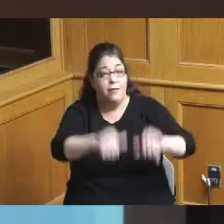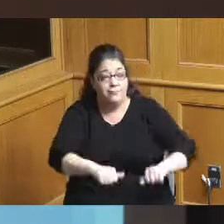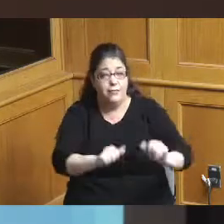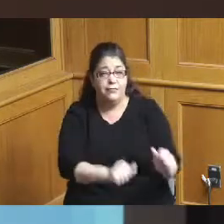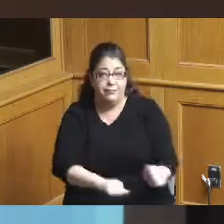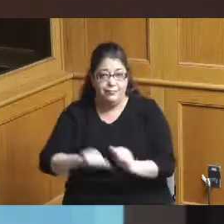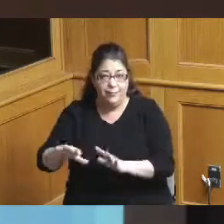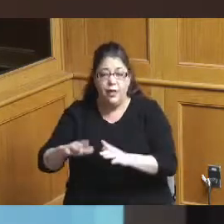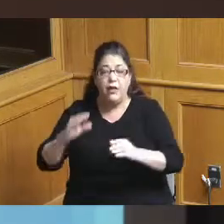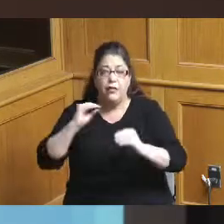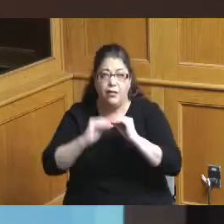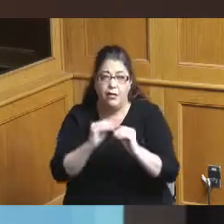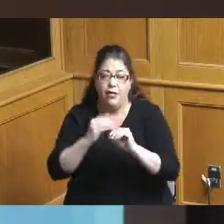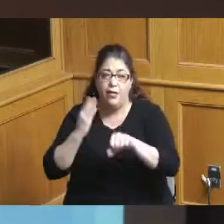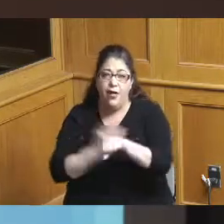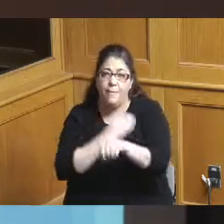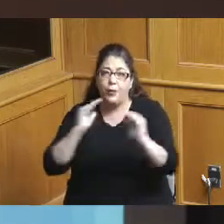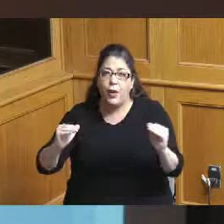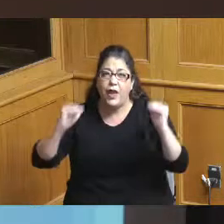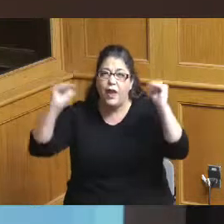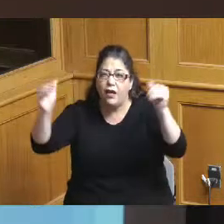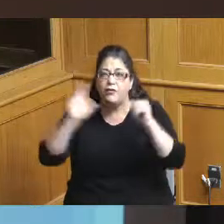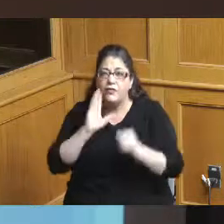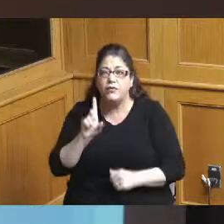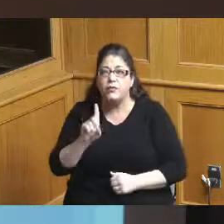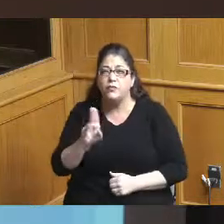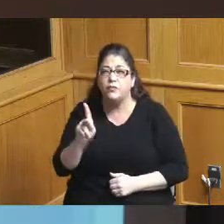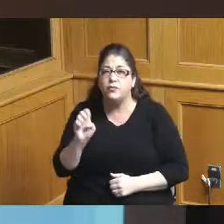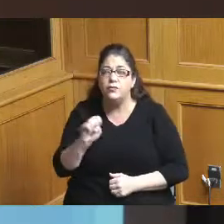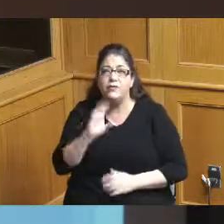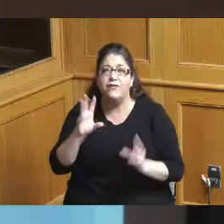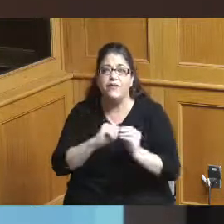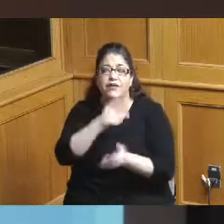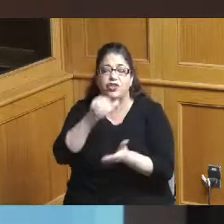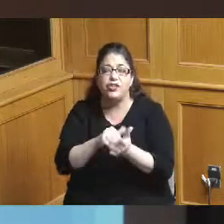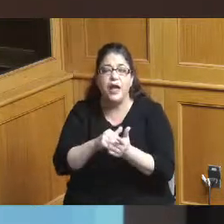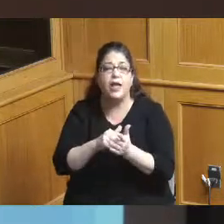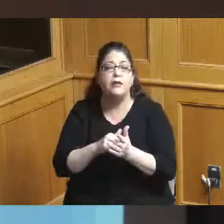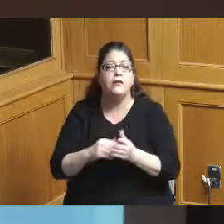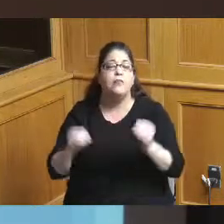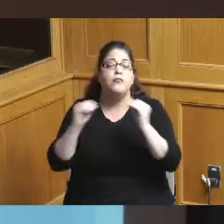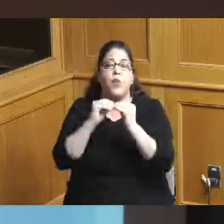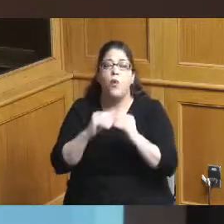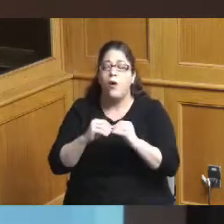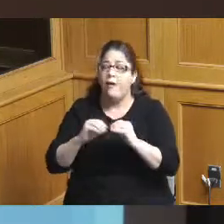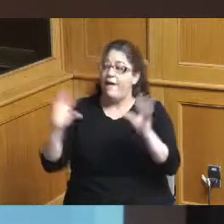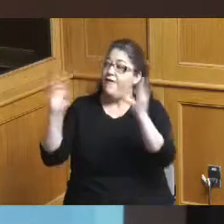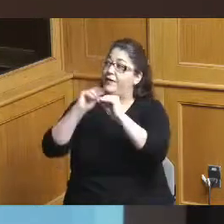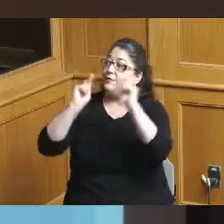Duke Energy Center focused on things that can that modern convention goers want to see in terms of